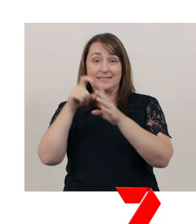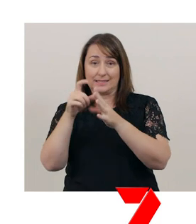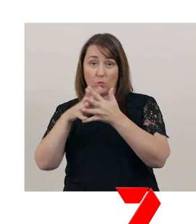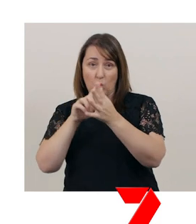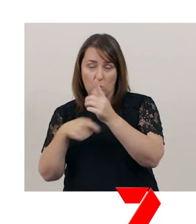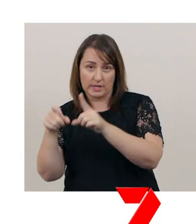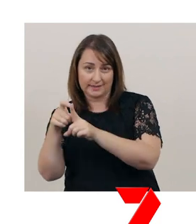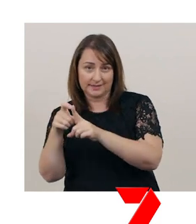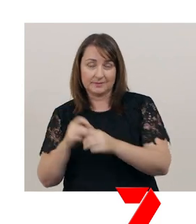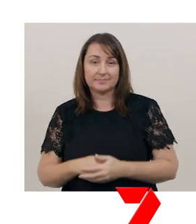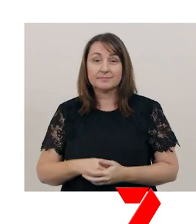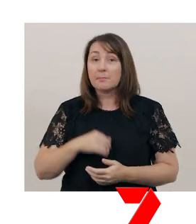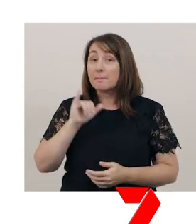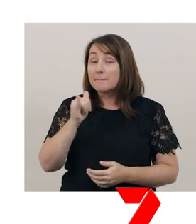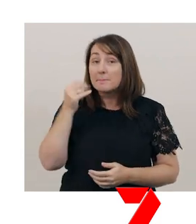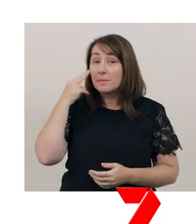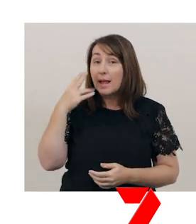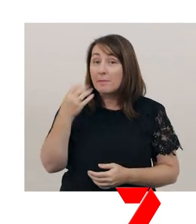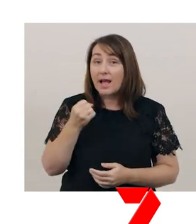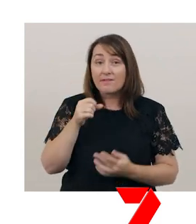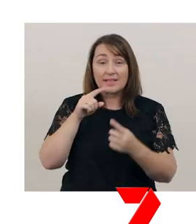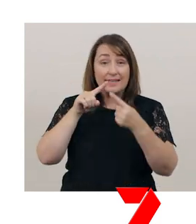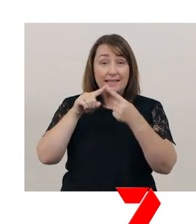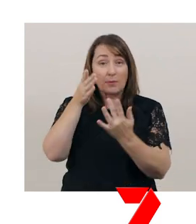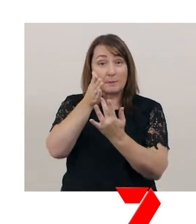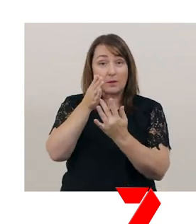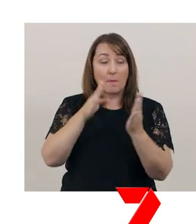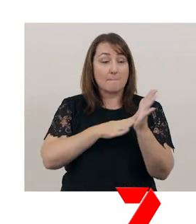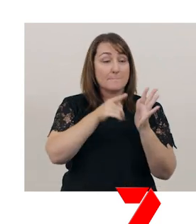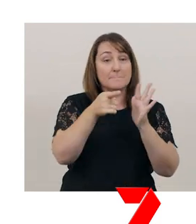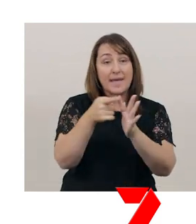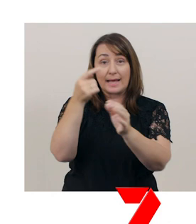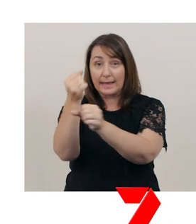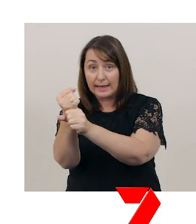or maybe you have name that has an ‘e’ in the middle, like Meg or Ben.